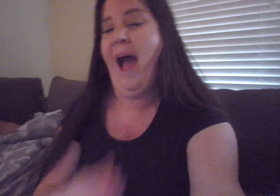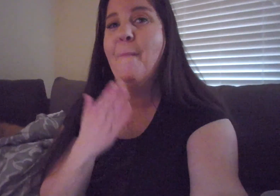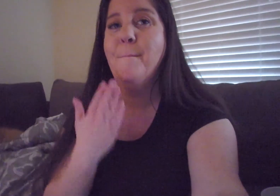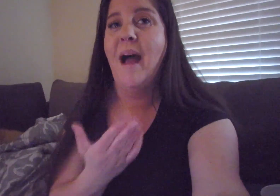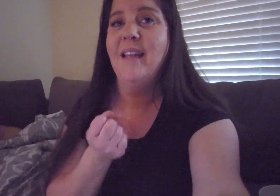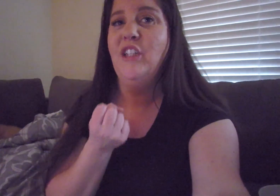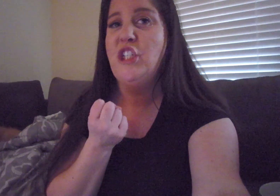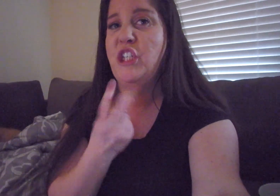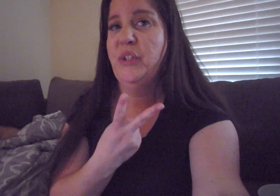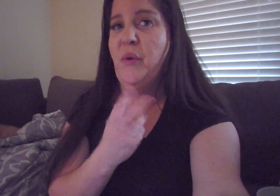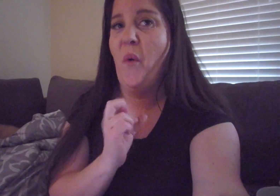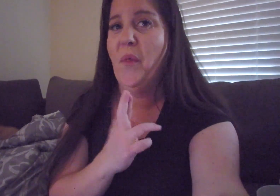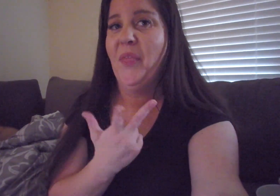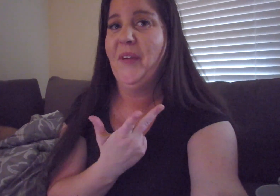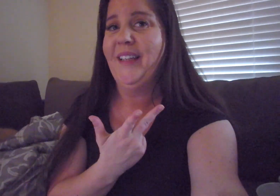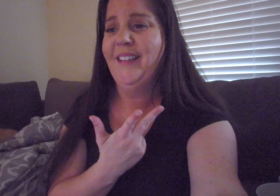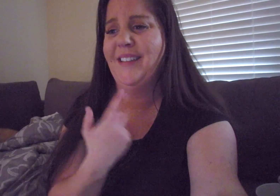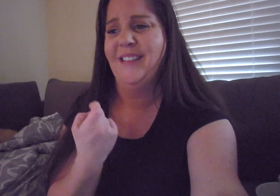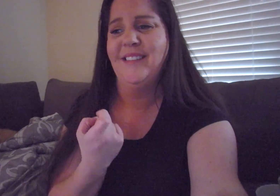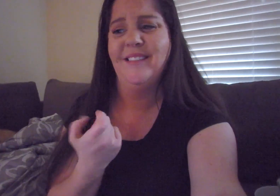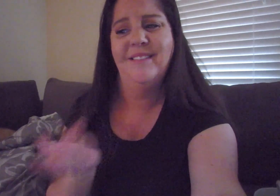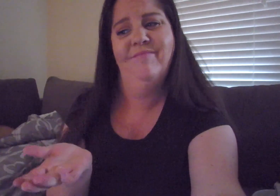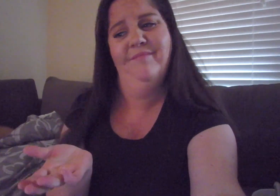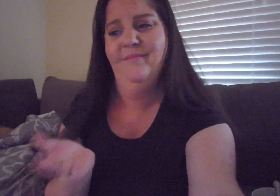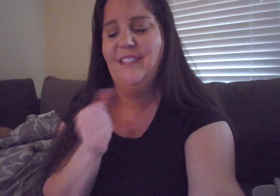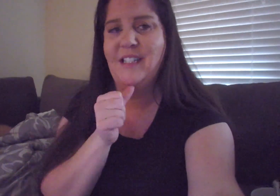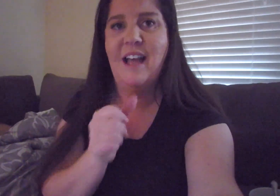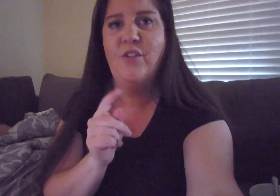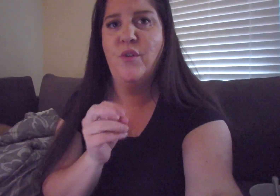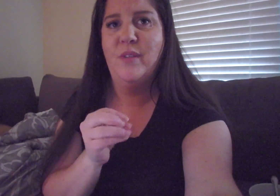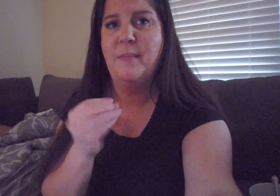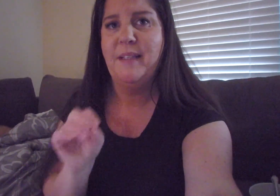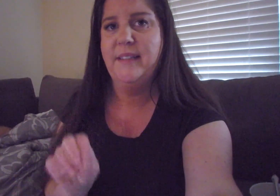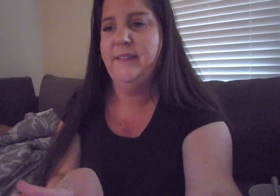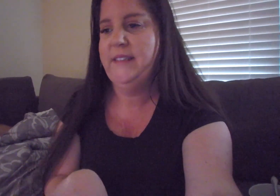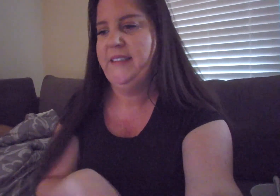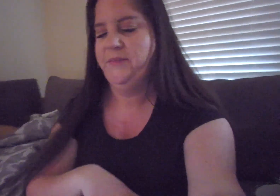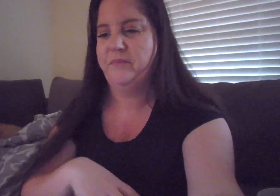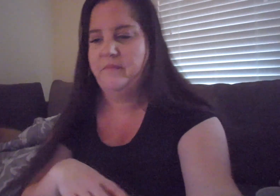I might get two or three cause it's not too expensive